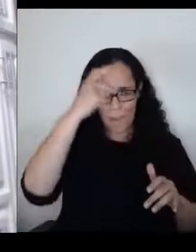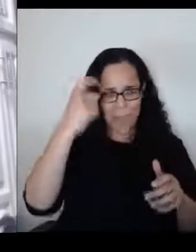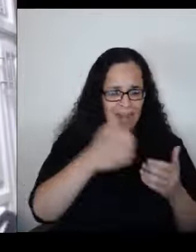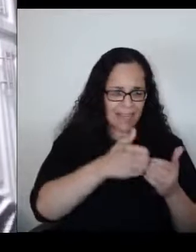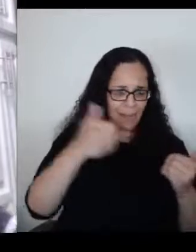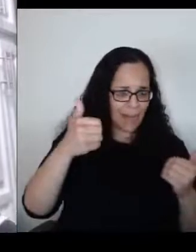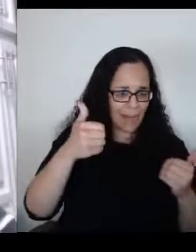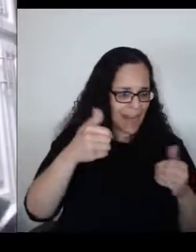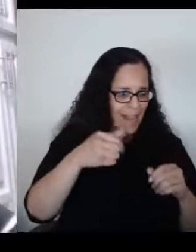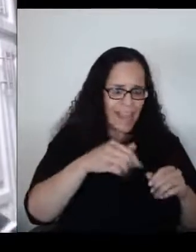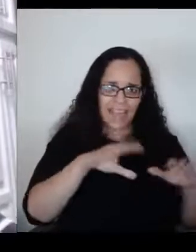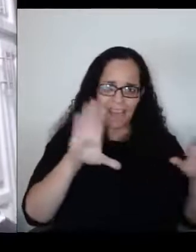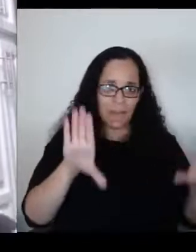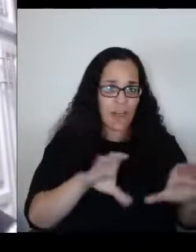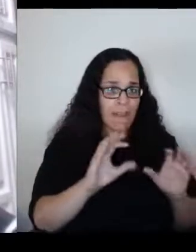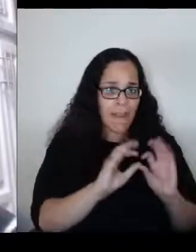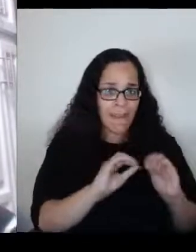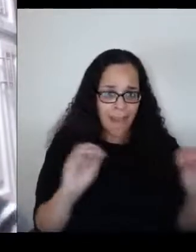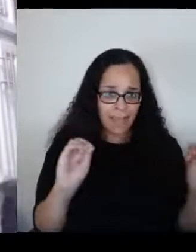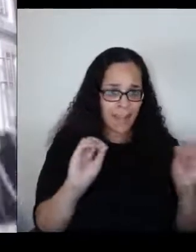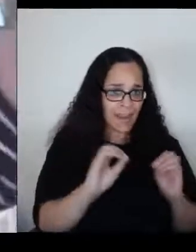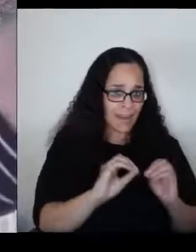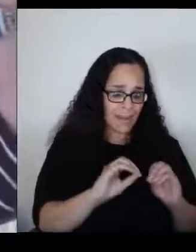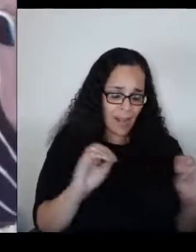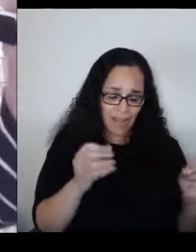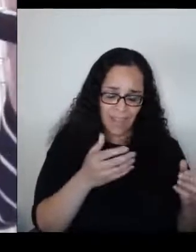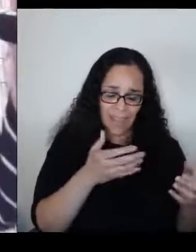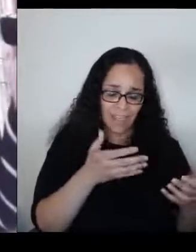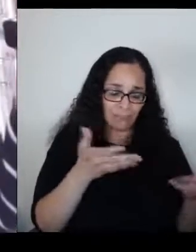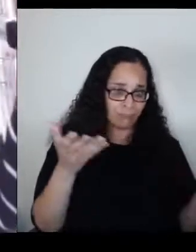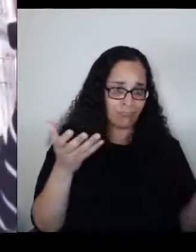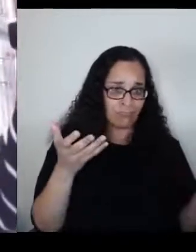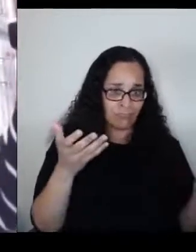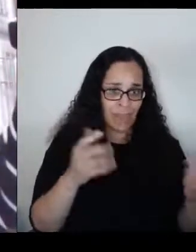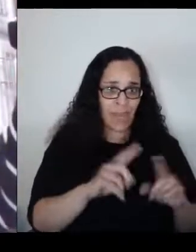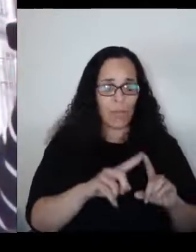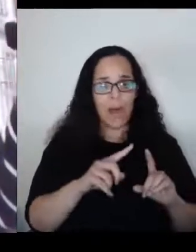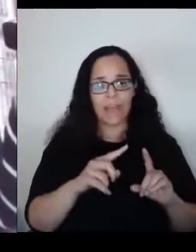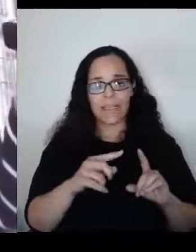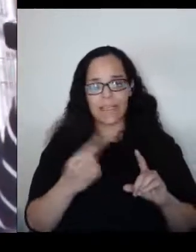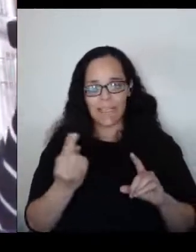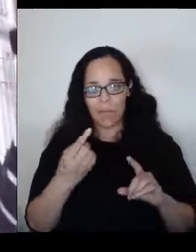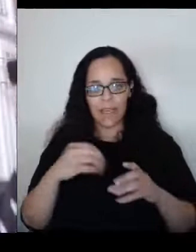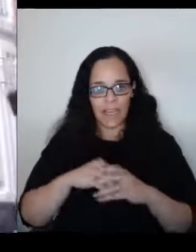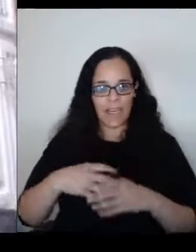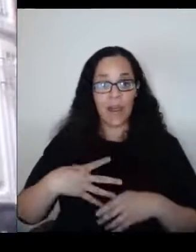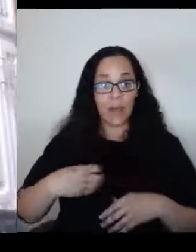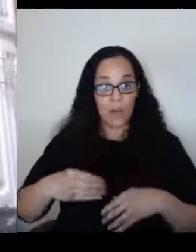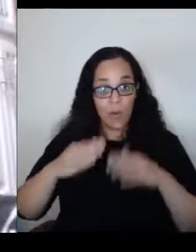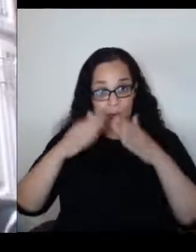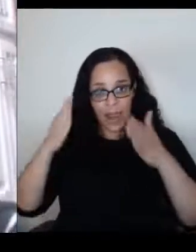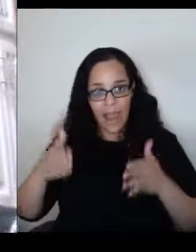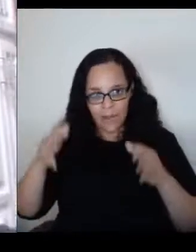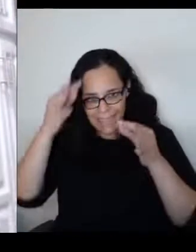Not doing anything because someone in the White House has voted. Outrageous.